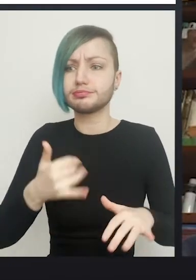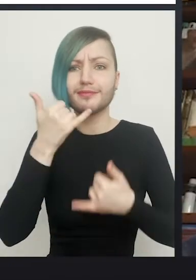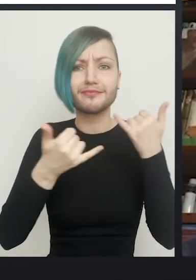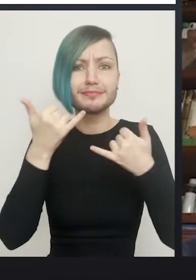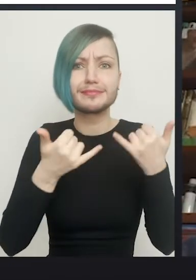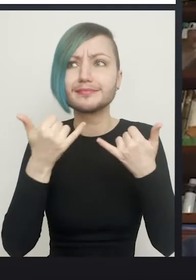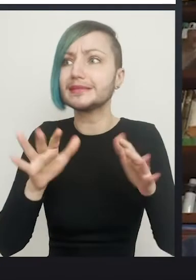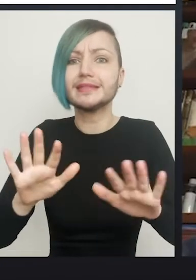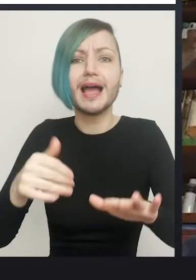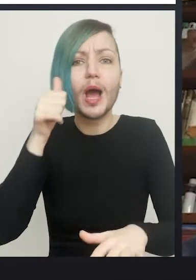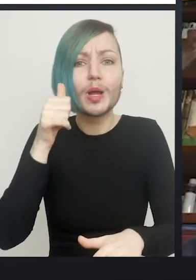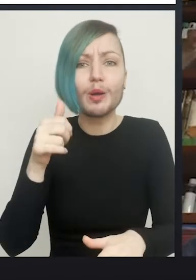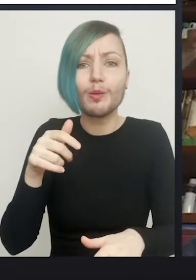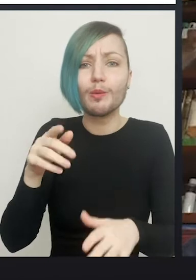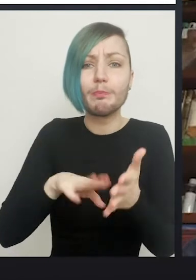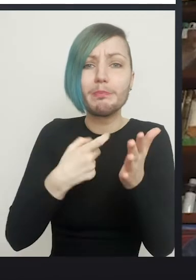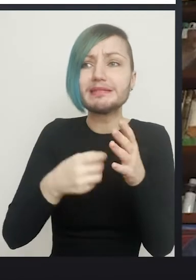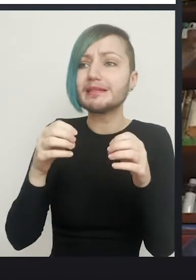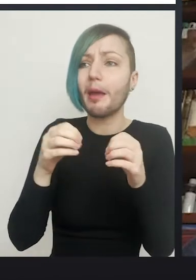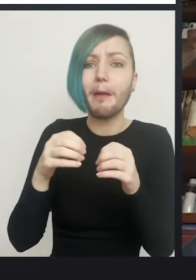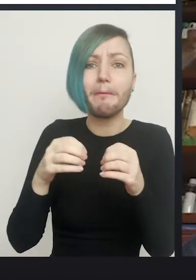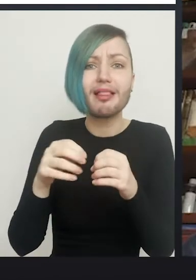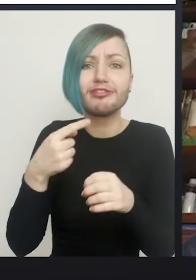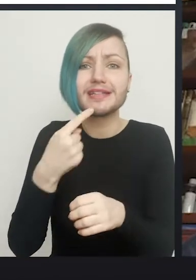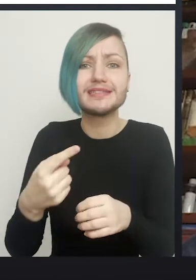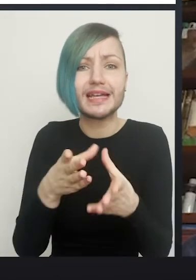"Mr Bellringer says it's going to heal but it's looking exactly the same as it did 3 days ago."